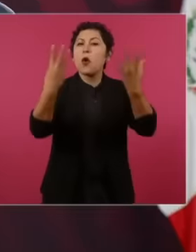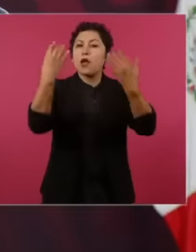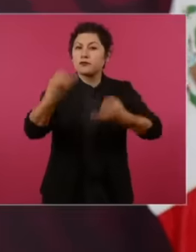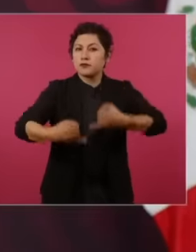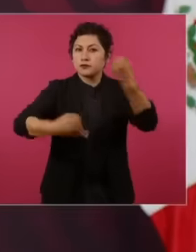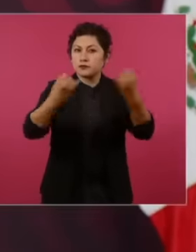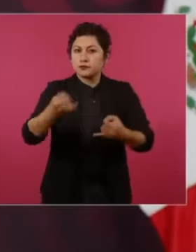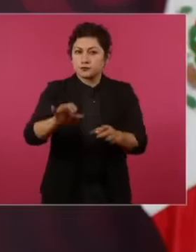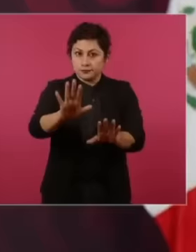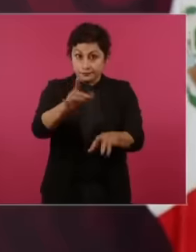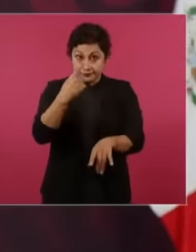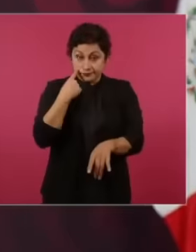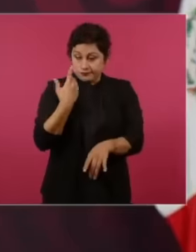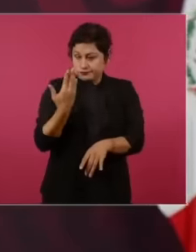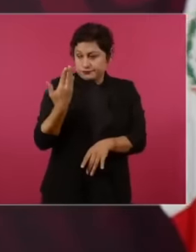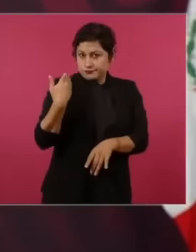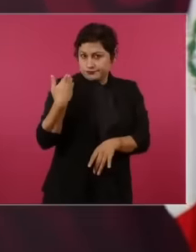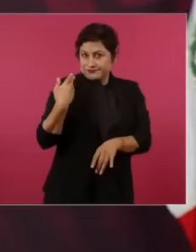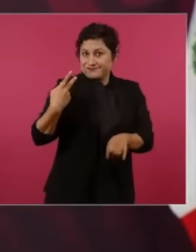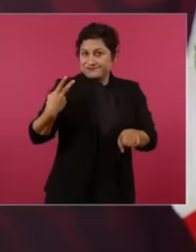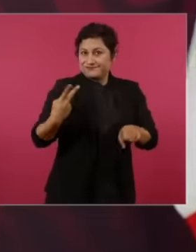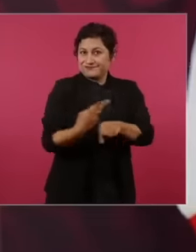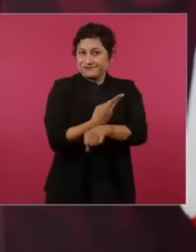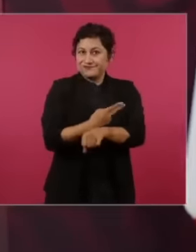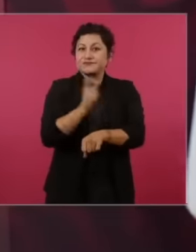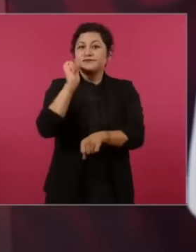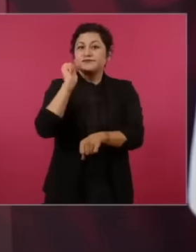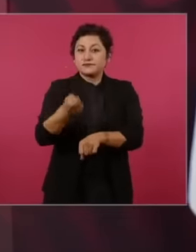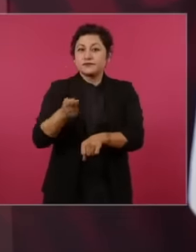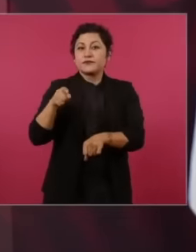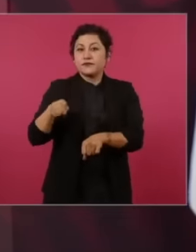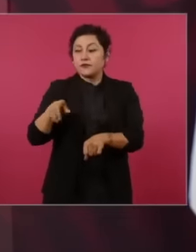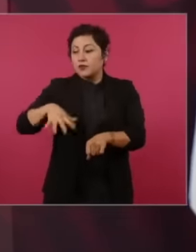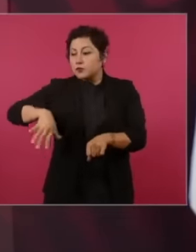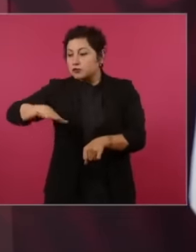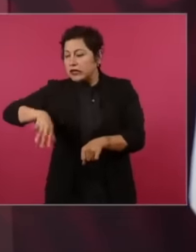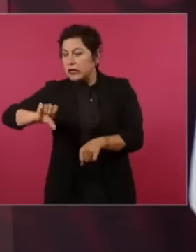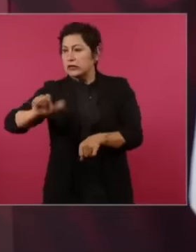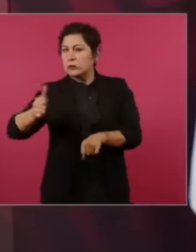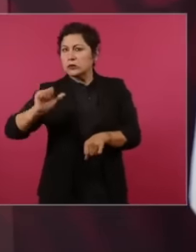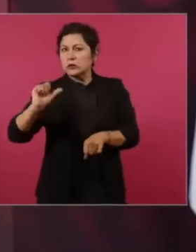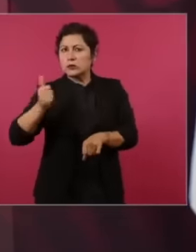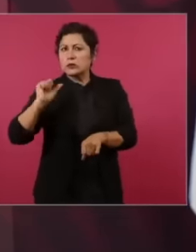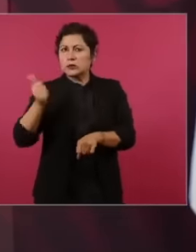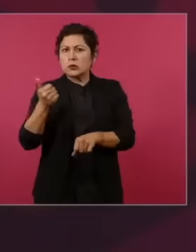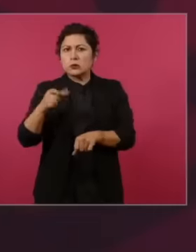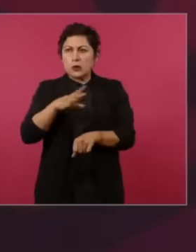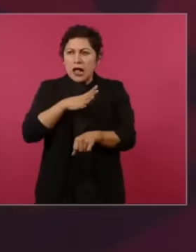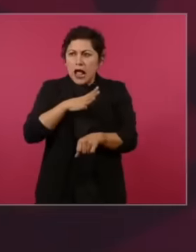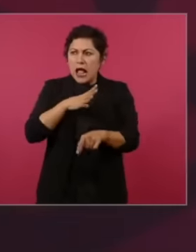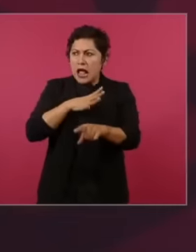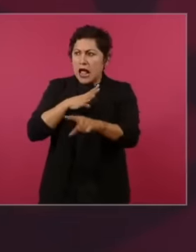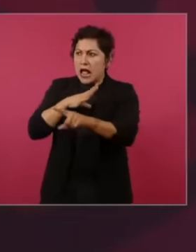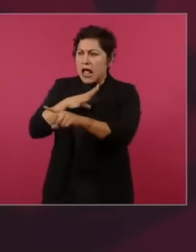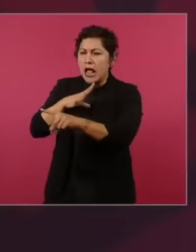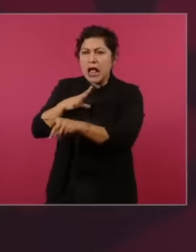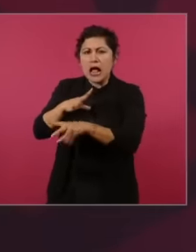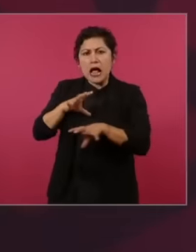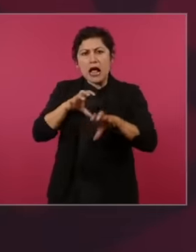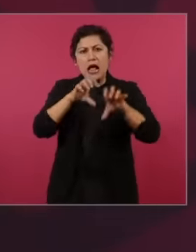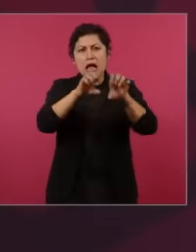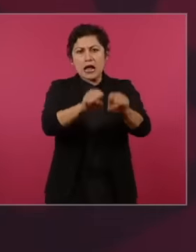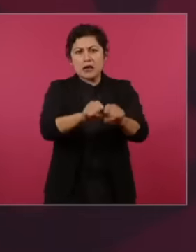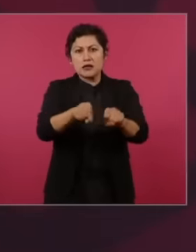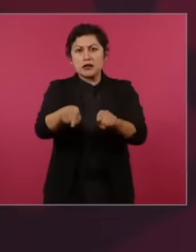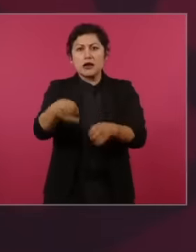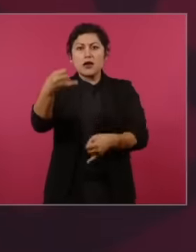that while they were looking for There were no arrest warrants. The judge Well, I think he didn't sleep